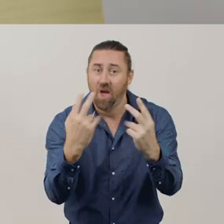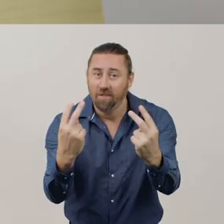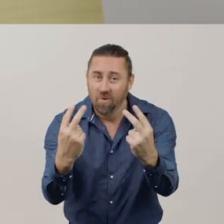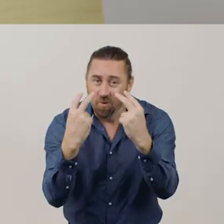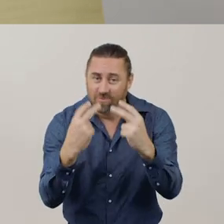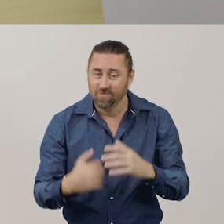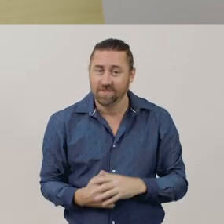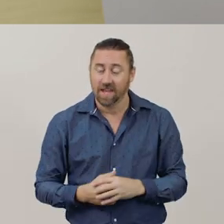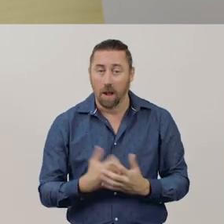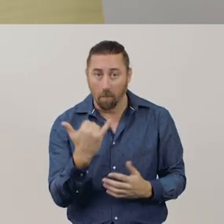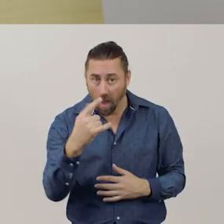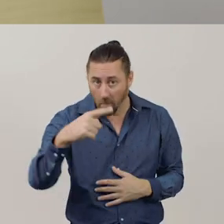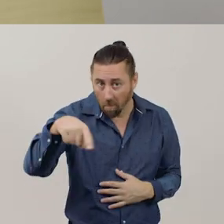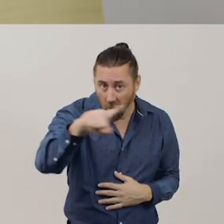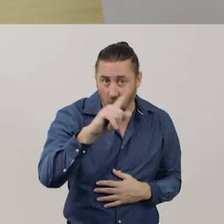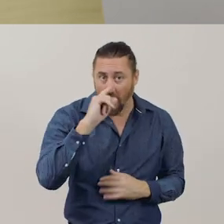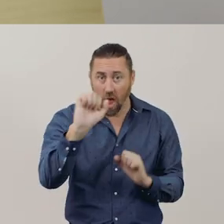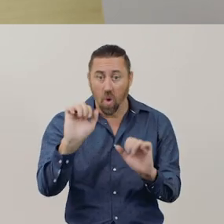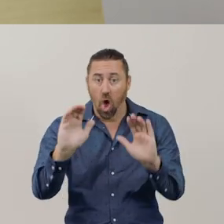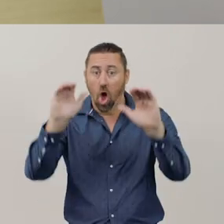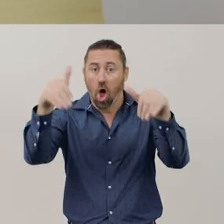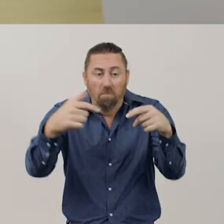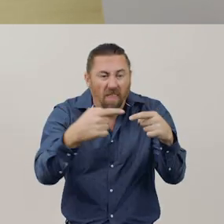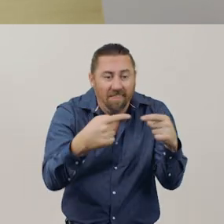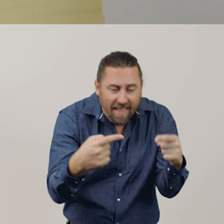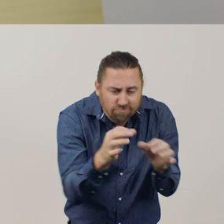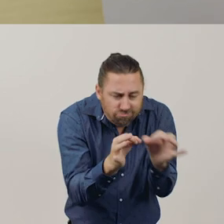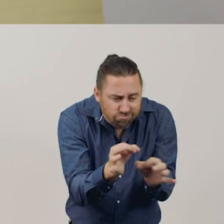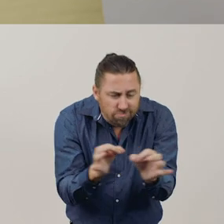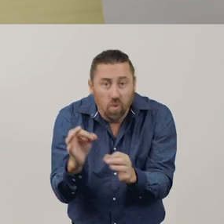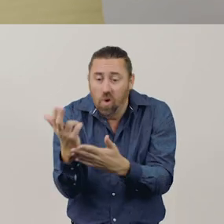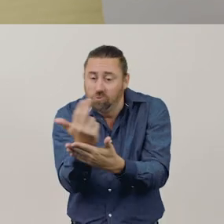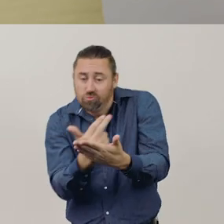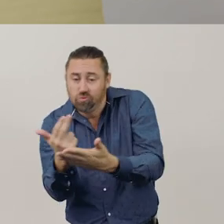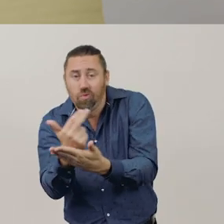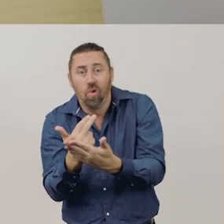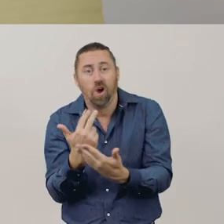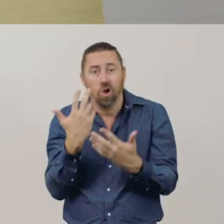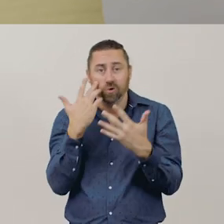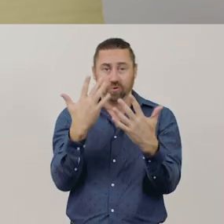You might to use some materials or do some drawings to show a subtraction problem,